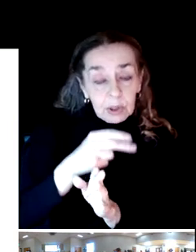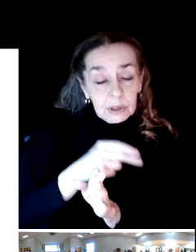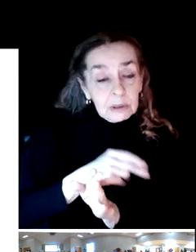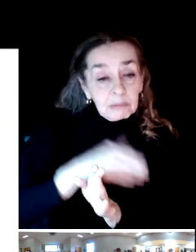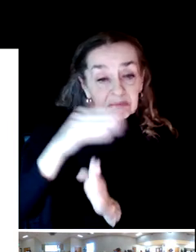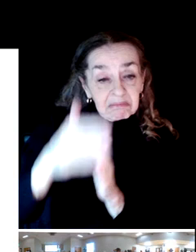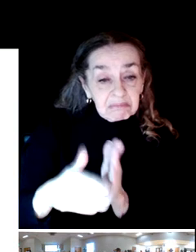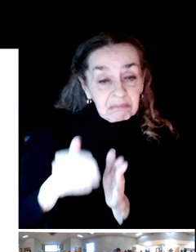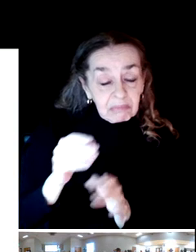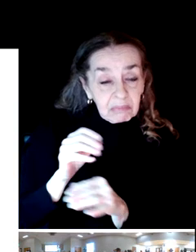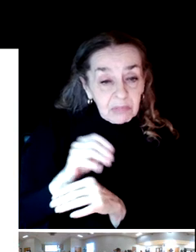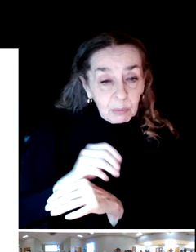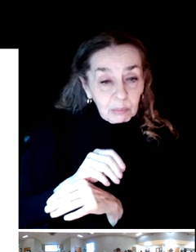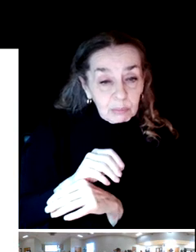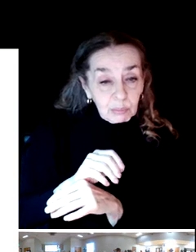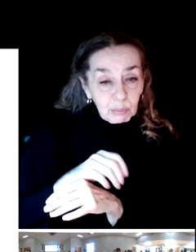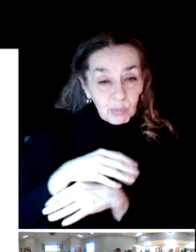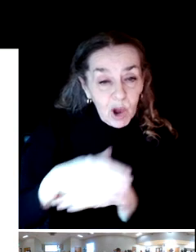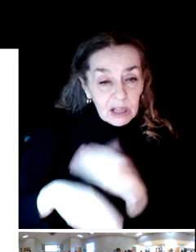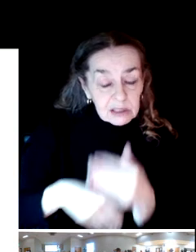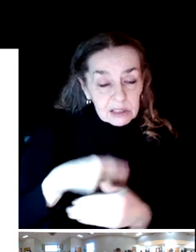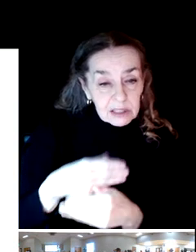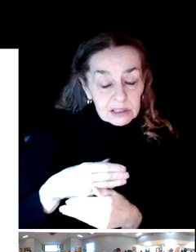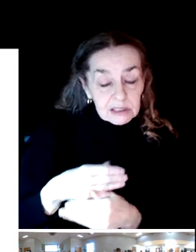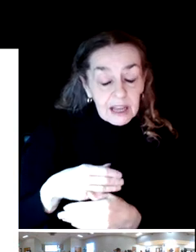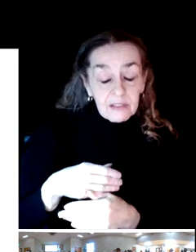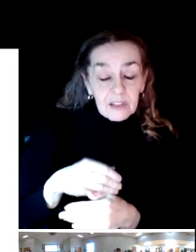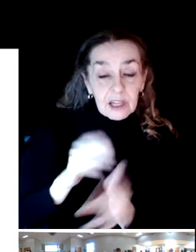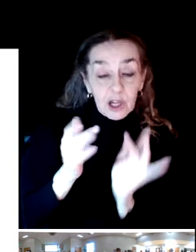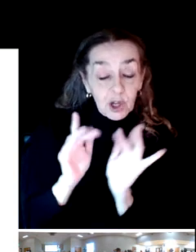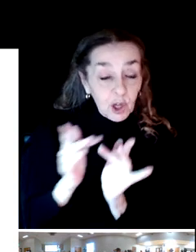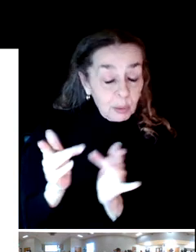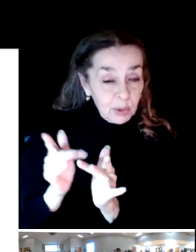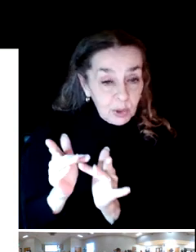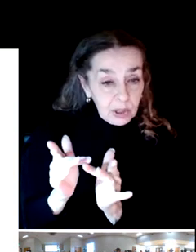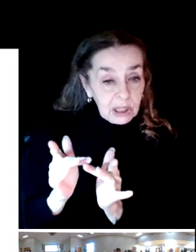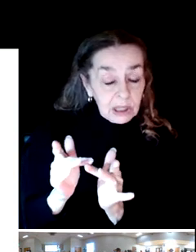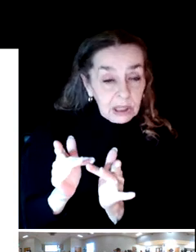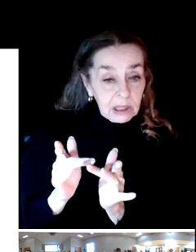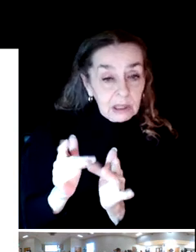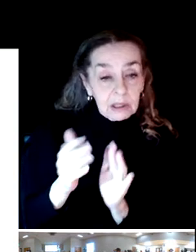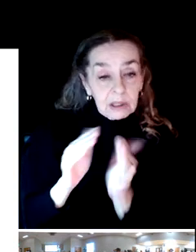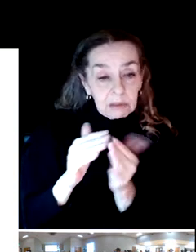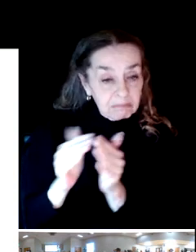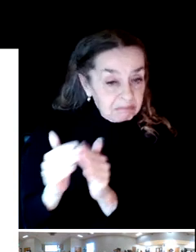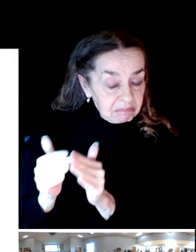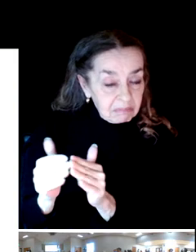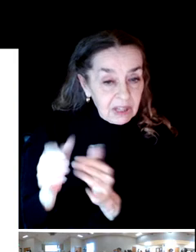process that started this week won't actually end until the point at which the board of